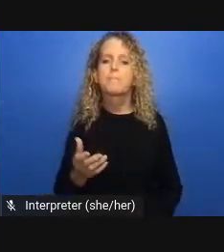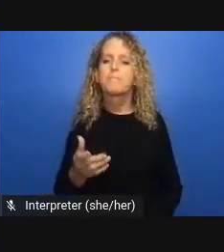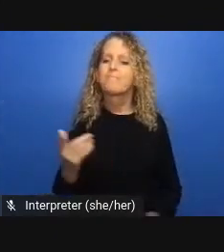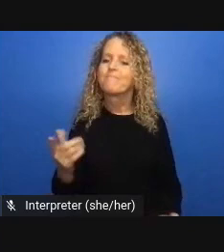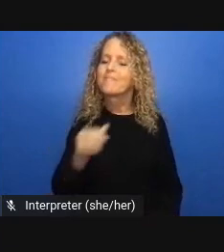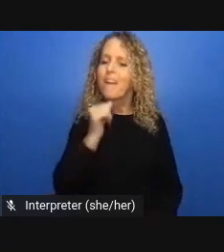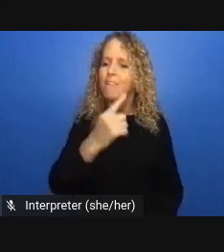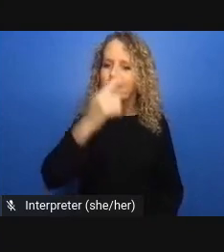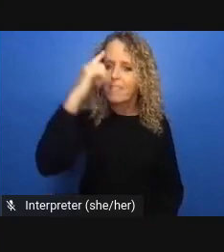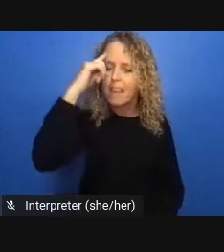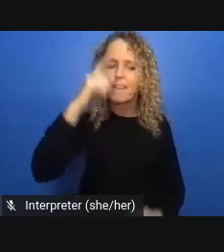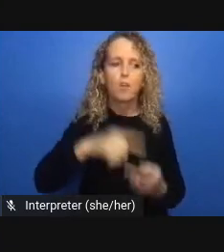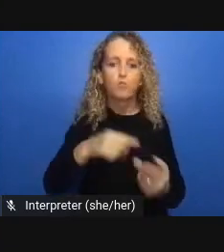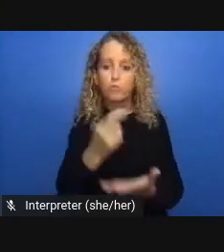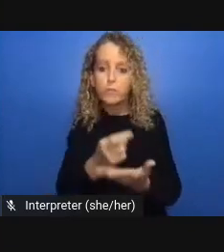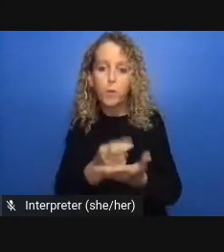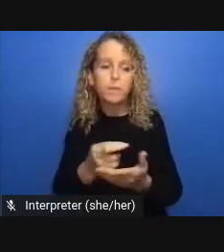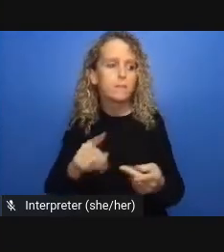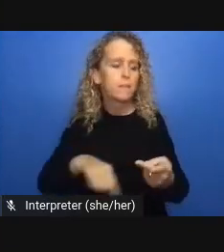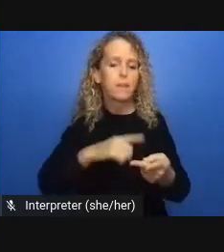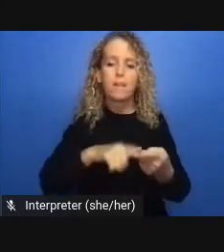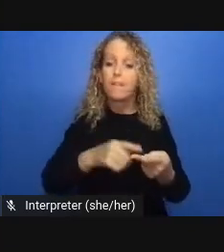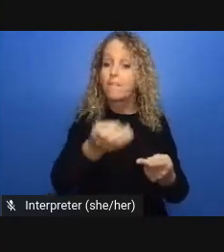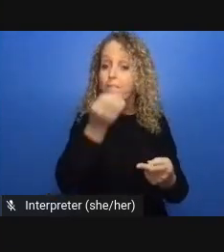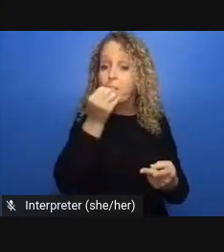i'm gonna just stop there and welcome any questions